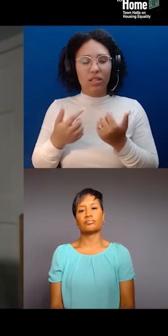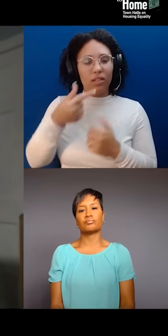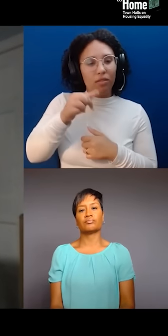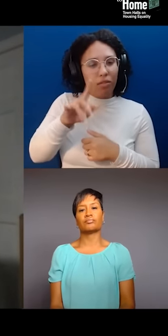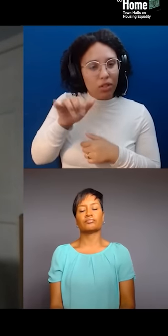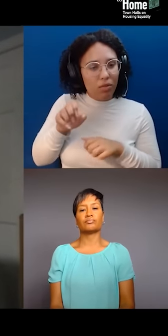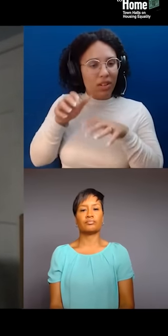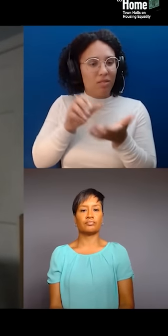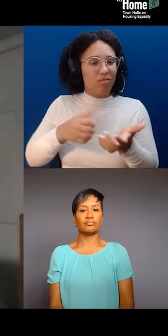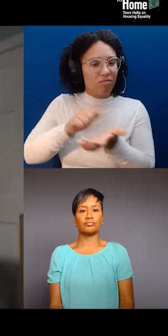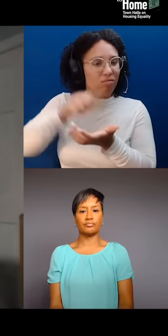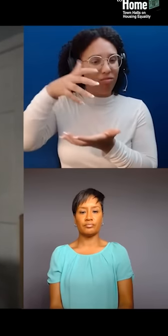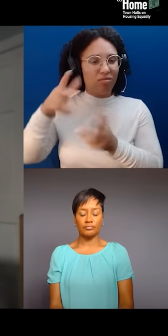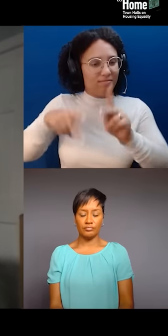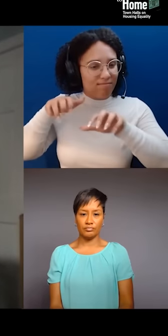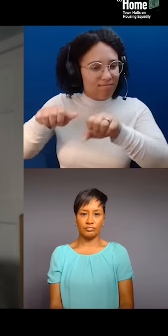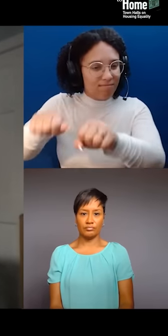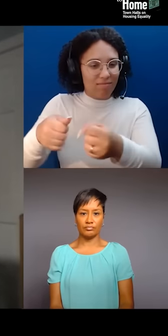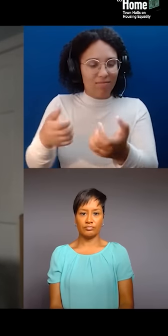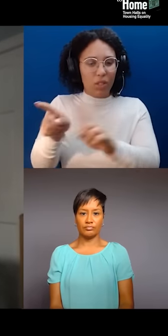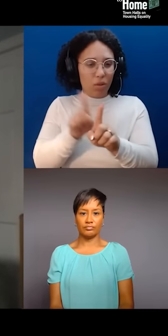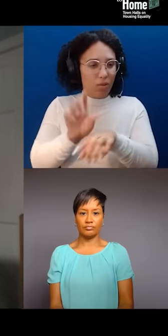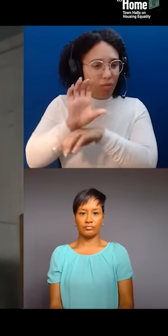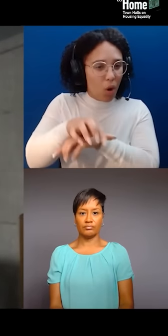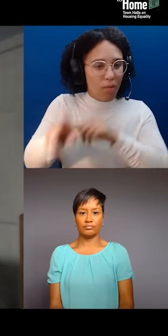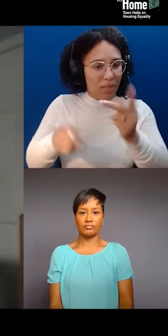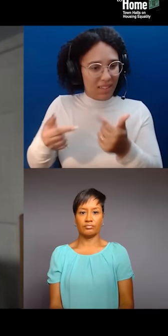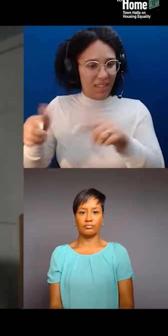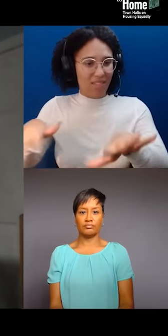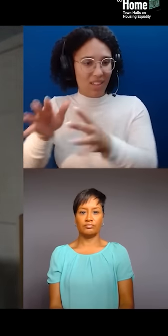how do we center, specifically in New York,